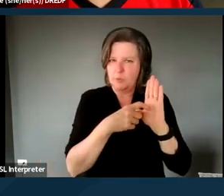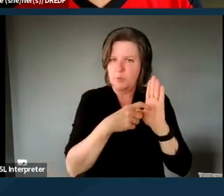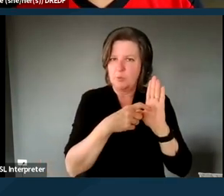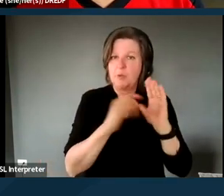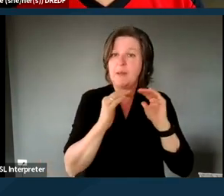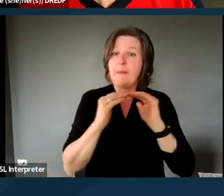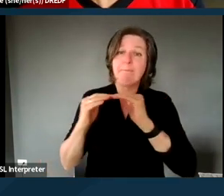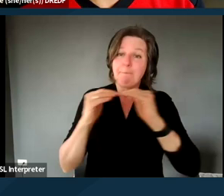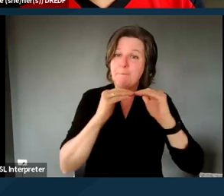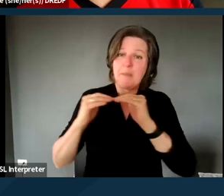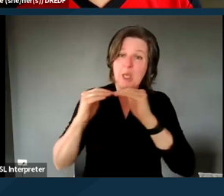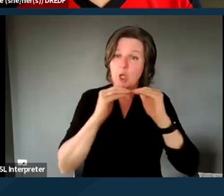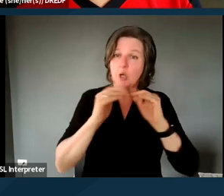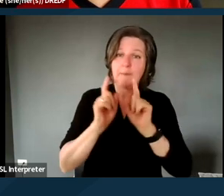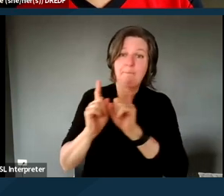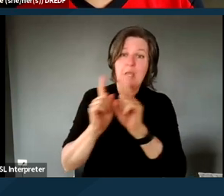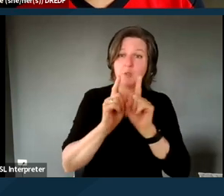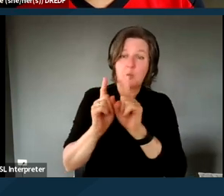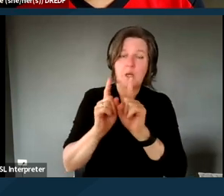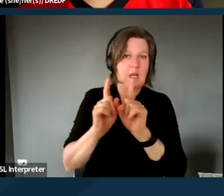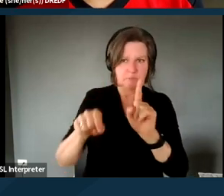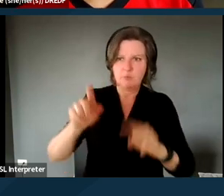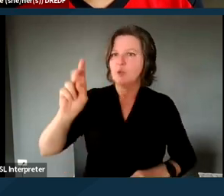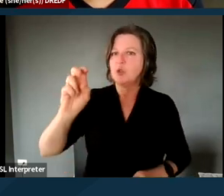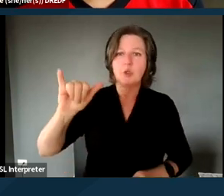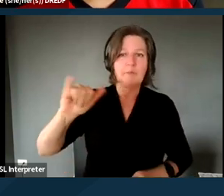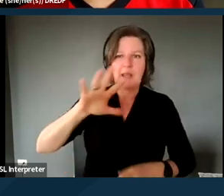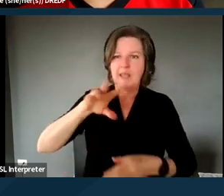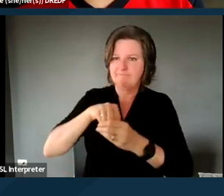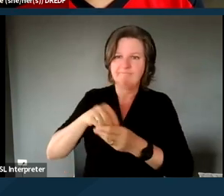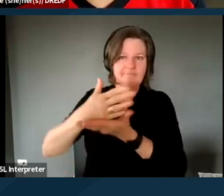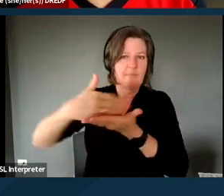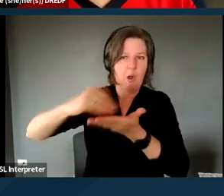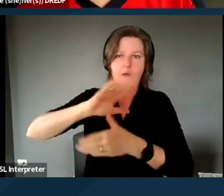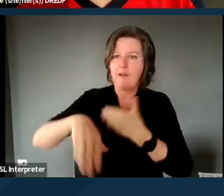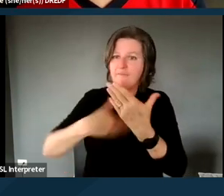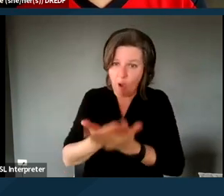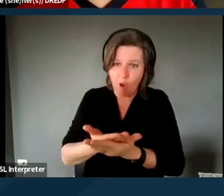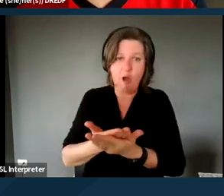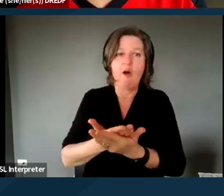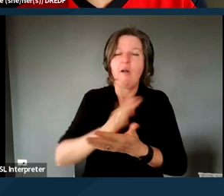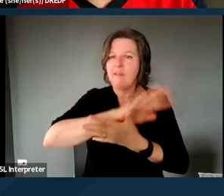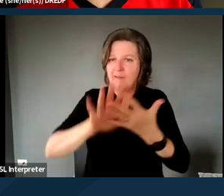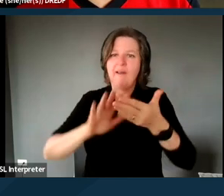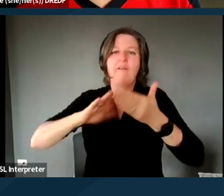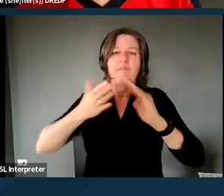should be a key component of all of, of all of these community-based services,